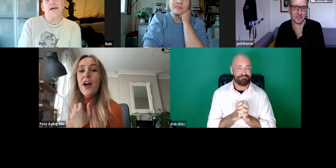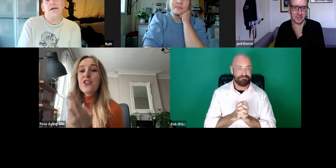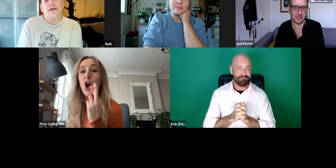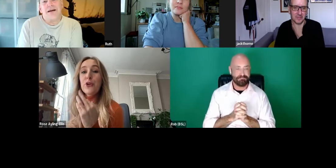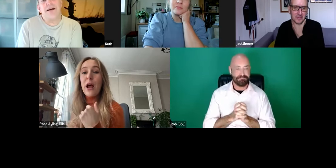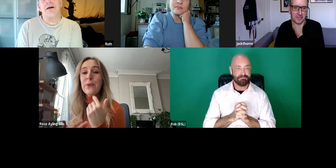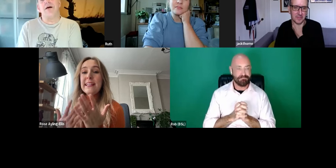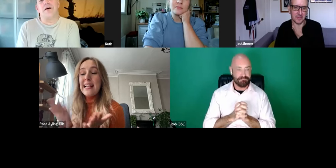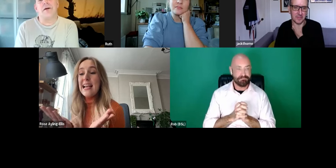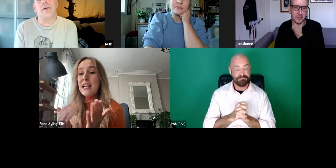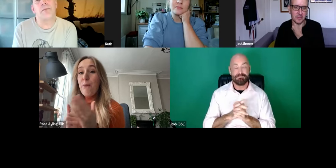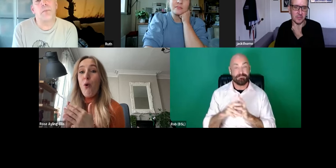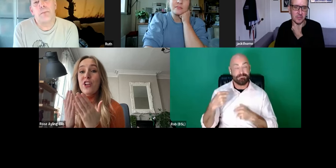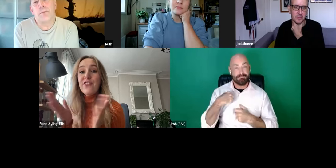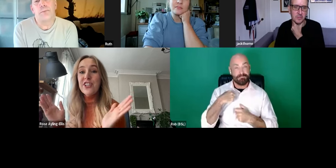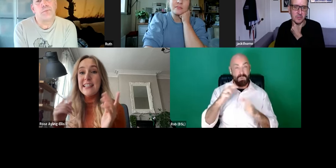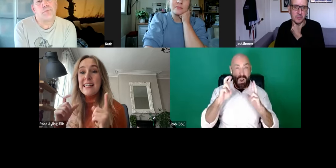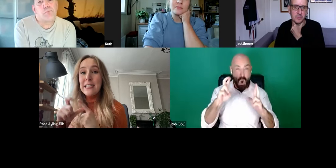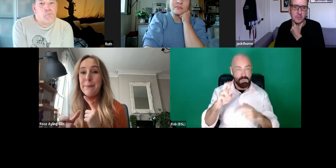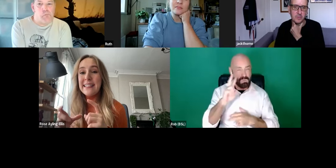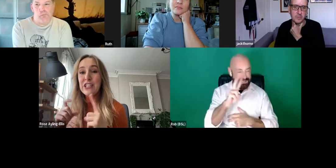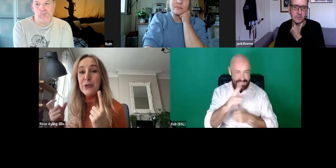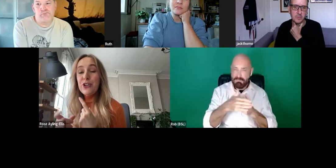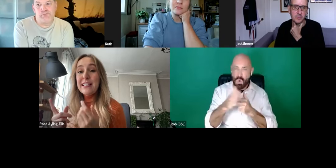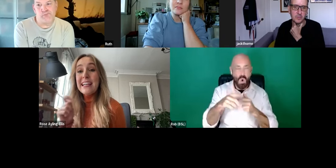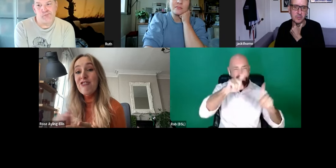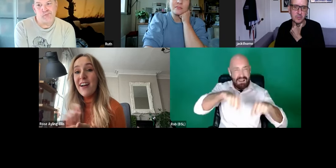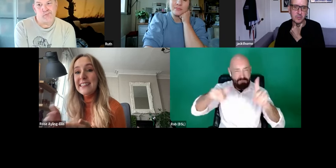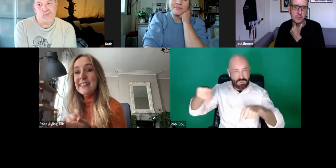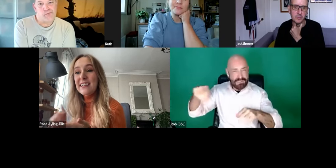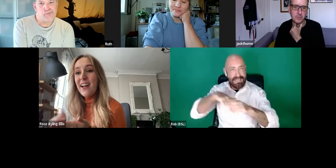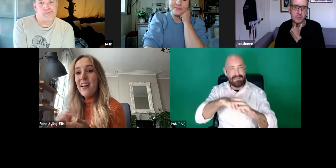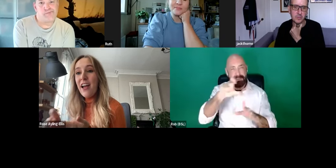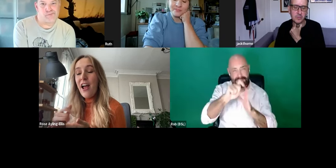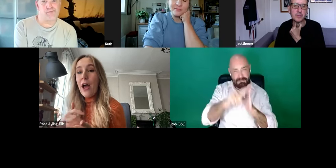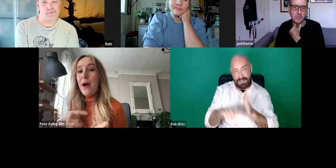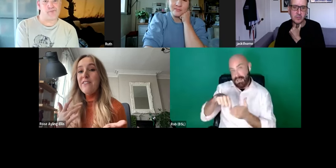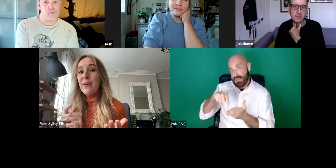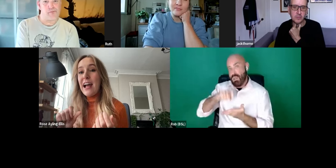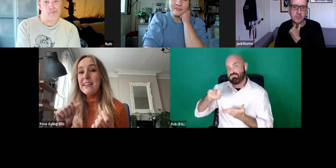I just hope that we see more diversity in the disability community in the writing.